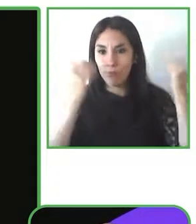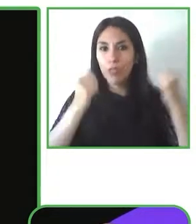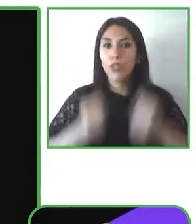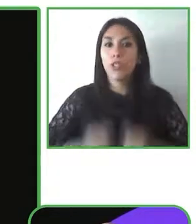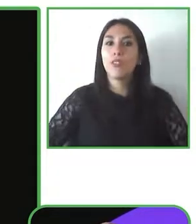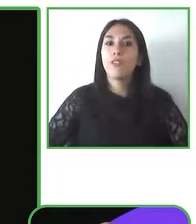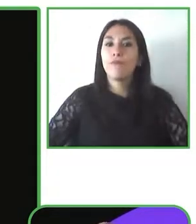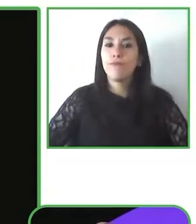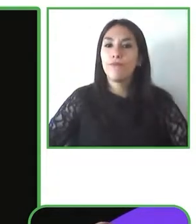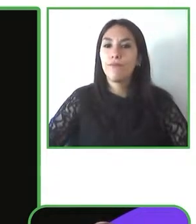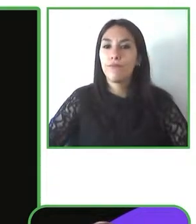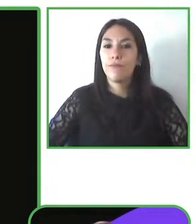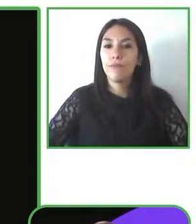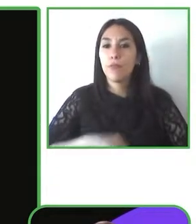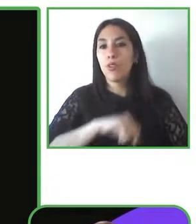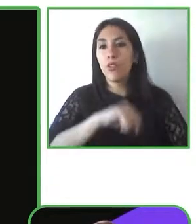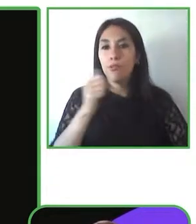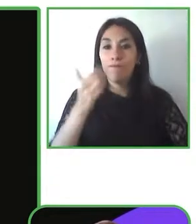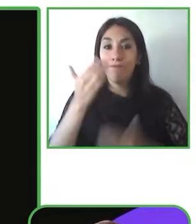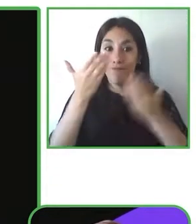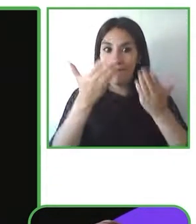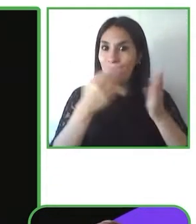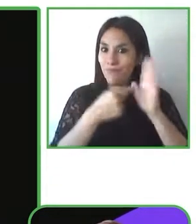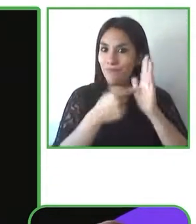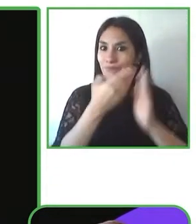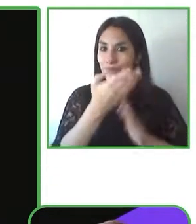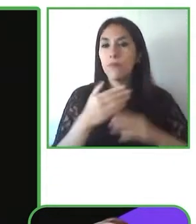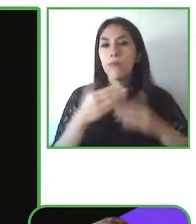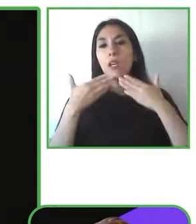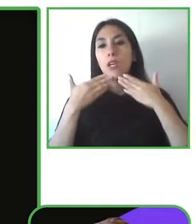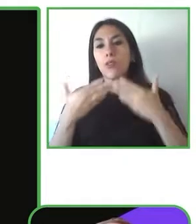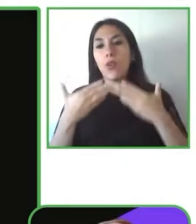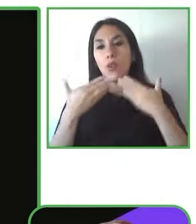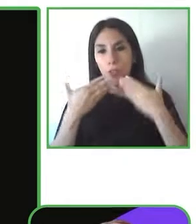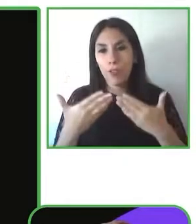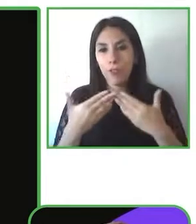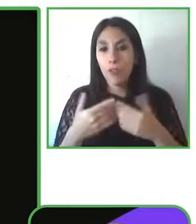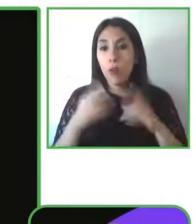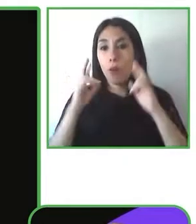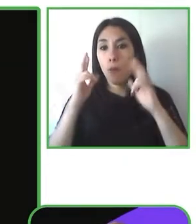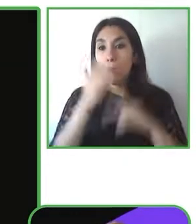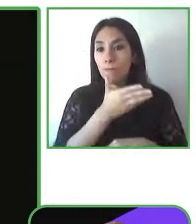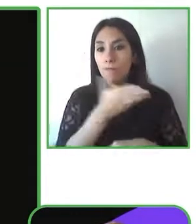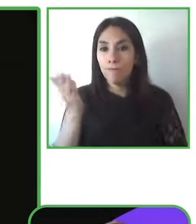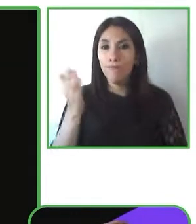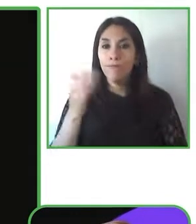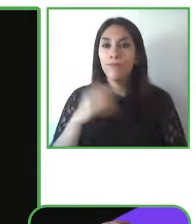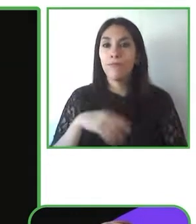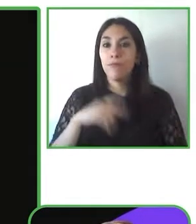have a view of one of the reader 15 campaign designs as well as in the team's background